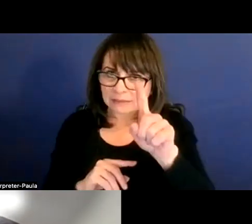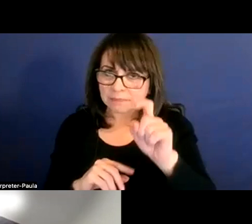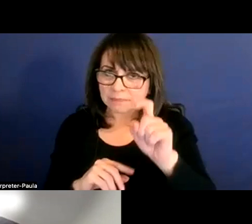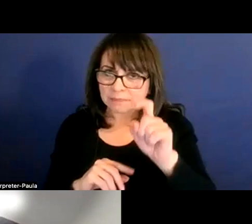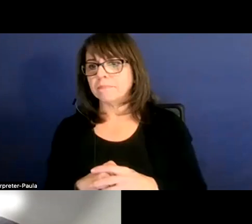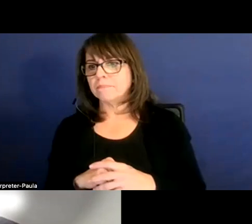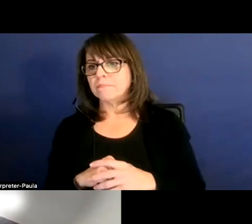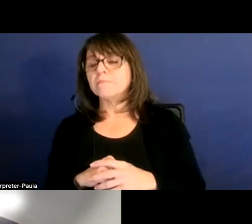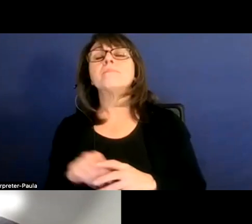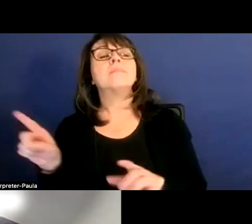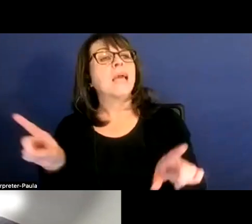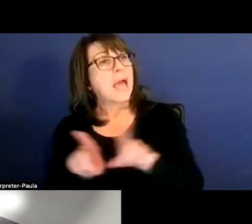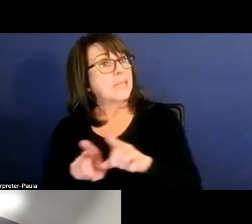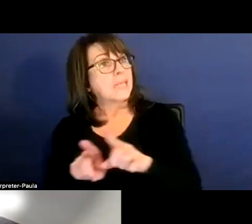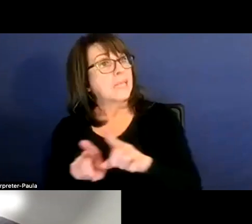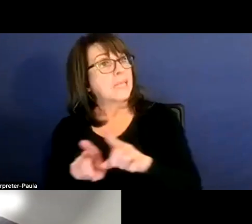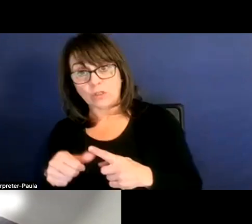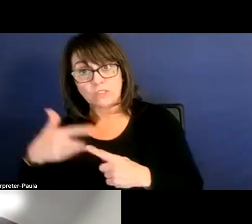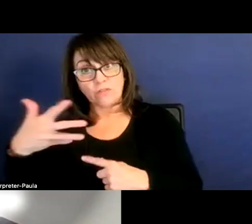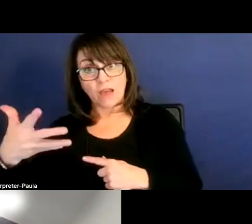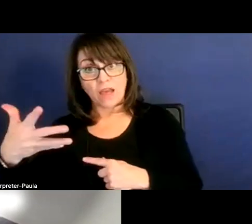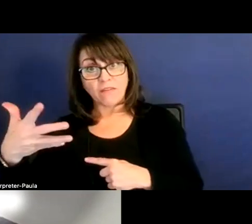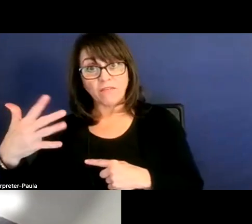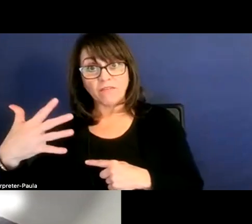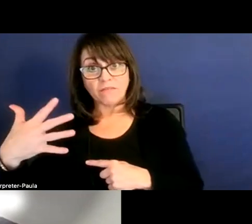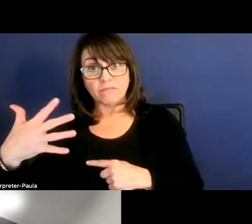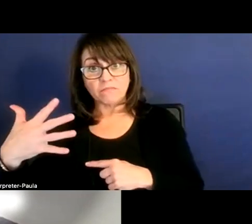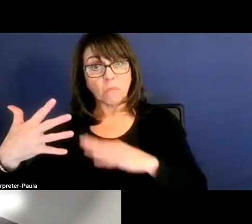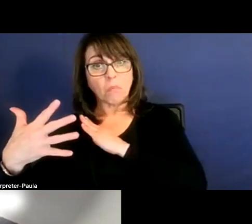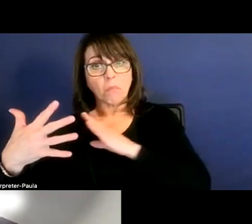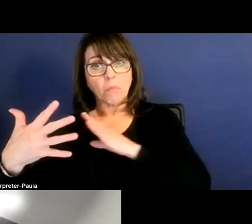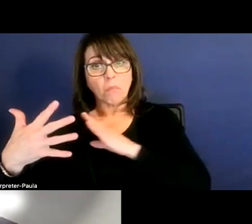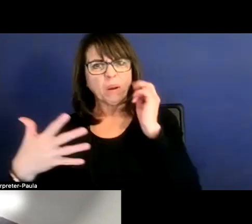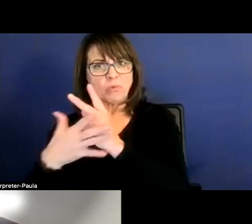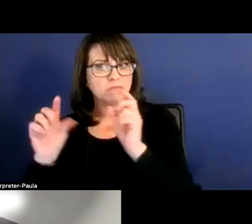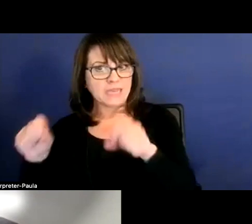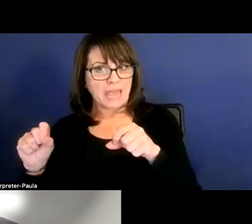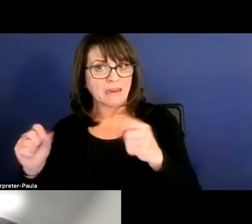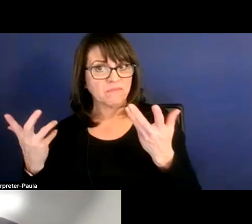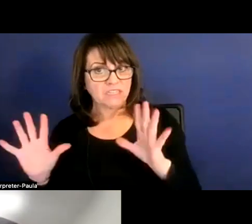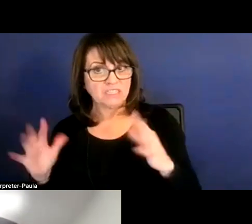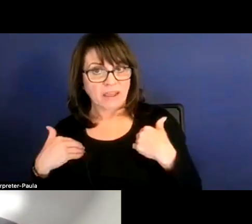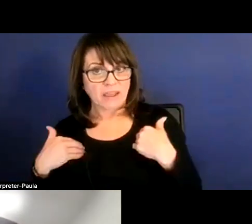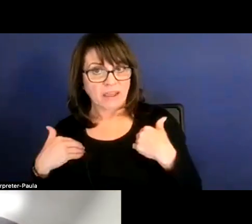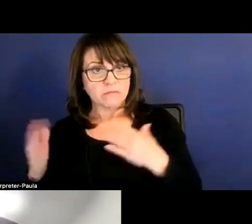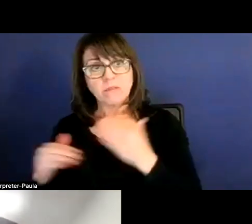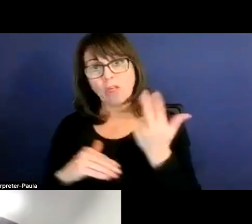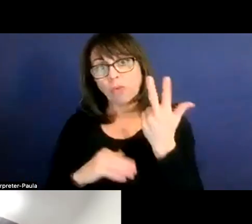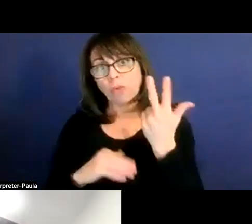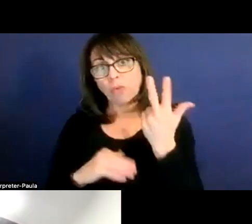So as I said, the first five requires board approval. Then you have three more, which is maximum of eight.